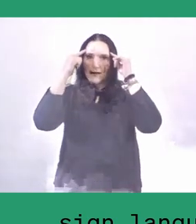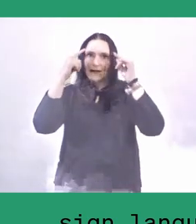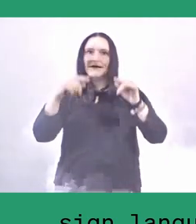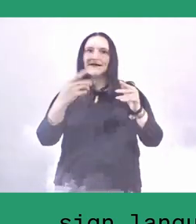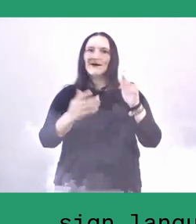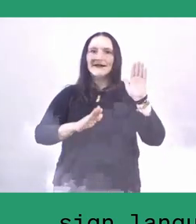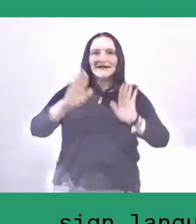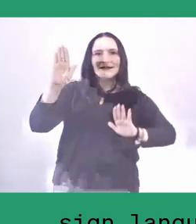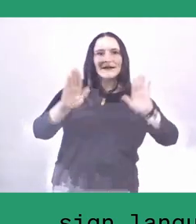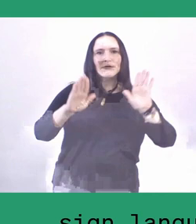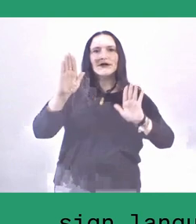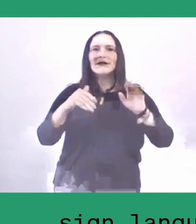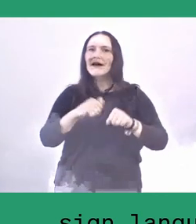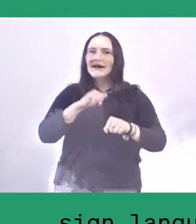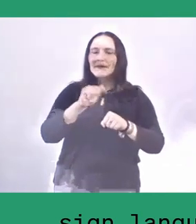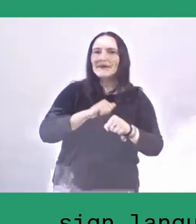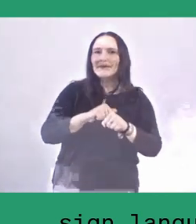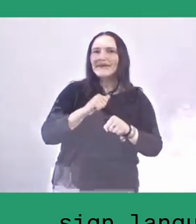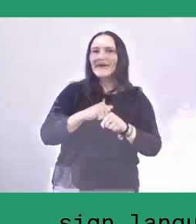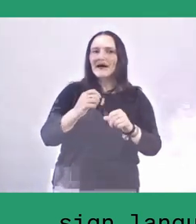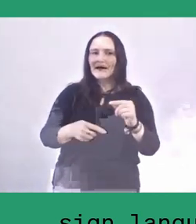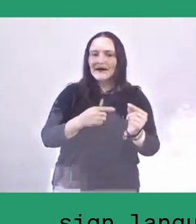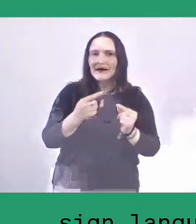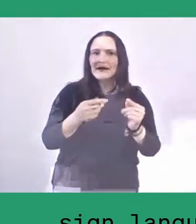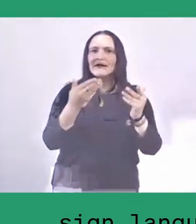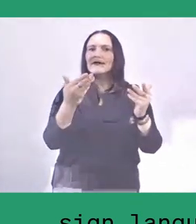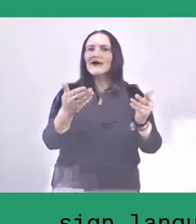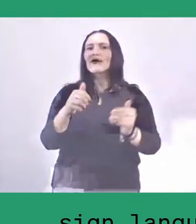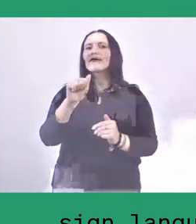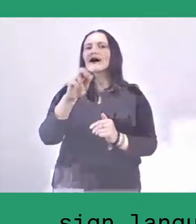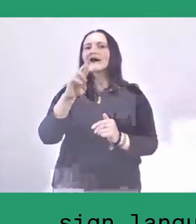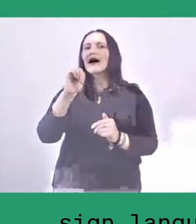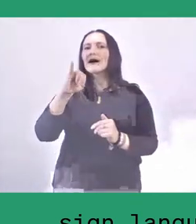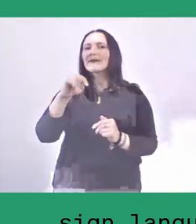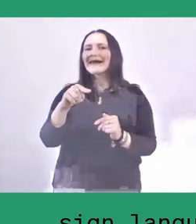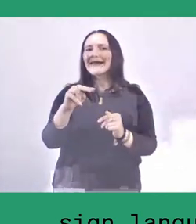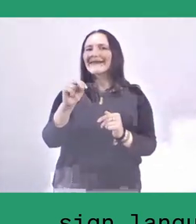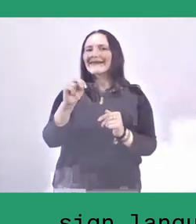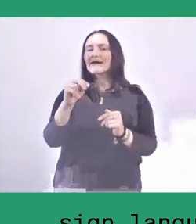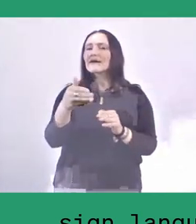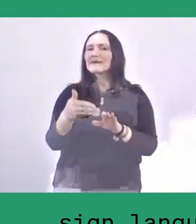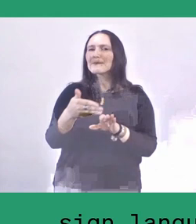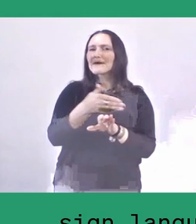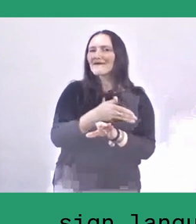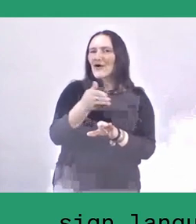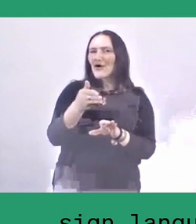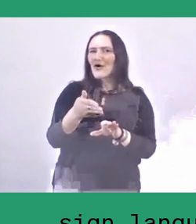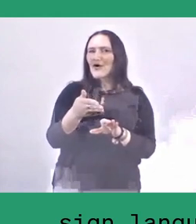just like what Armin already shared with you, how women and men...